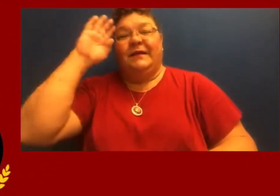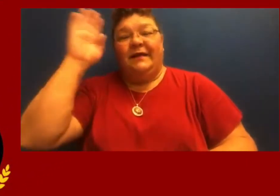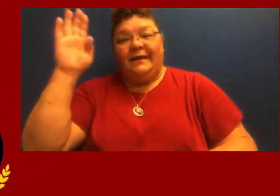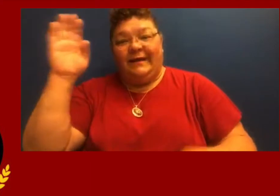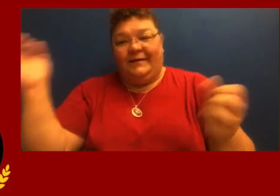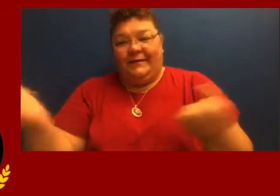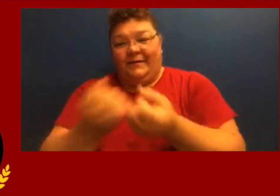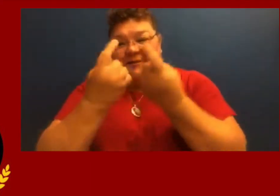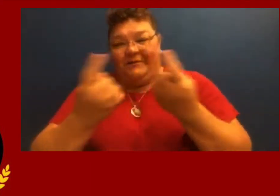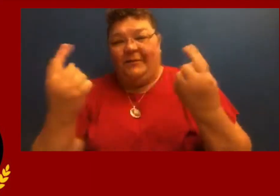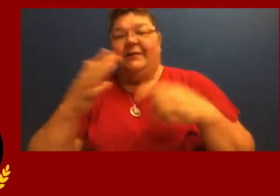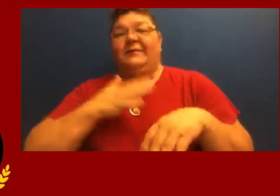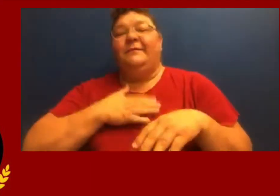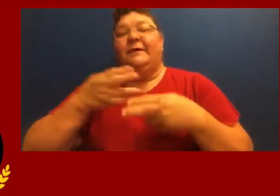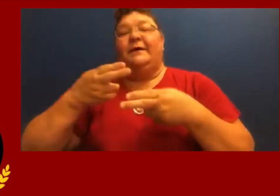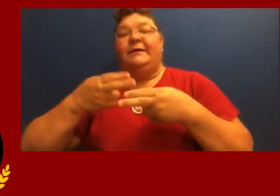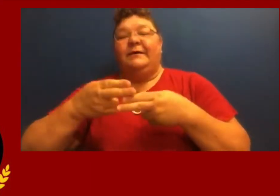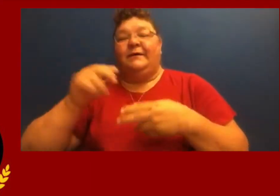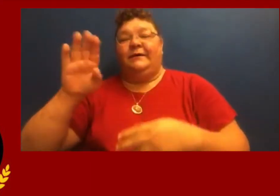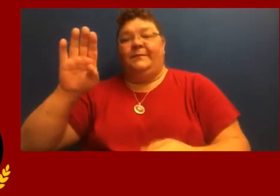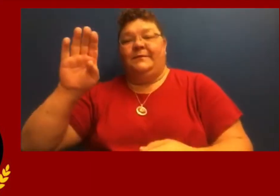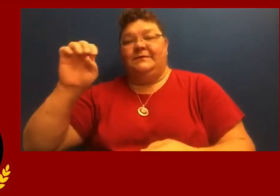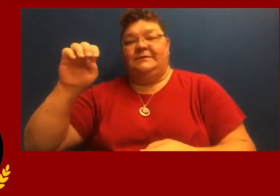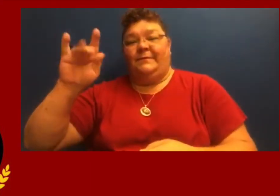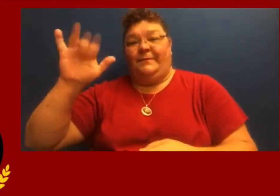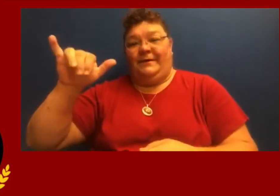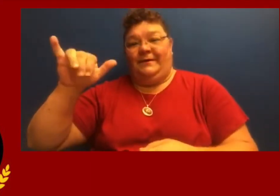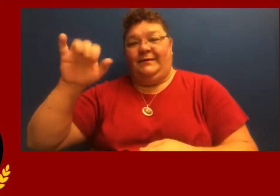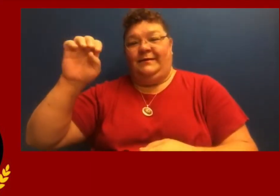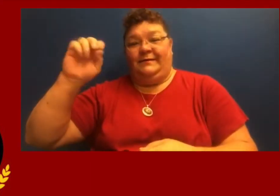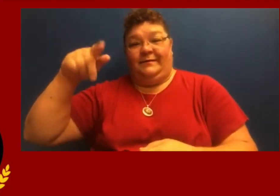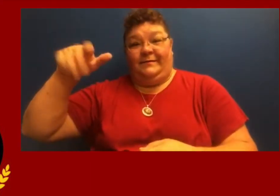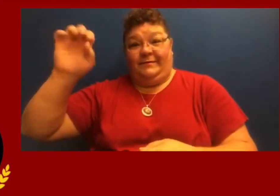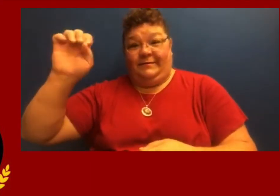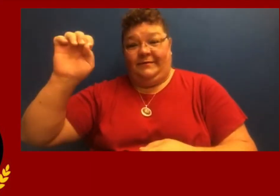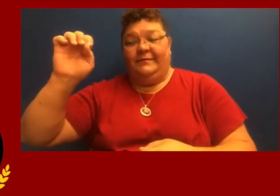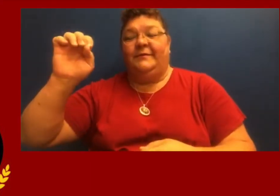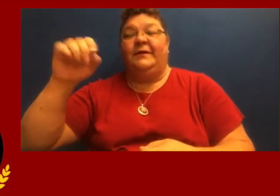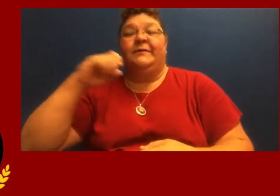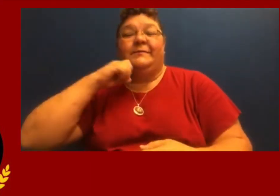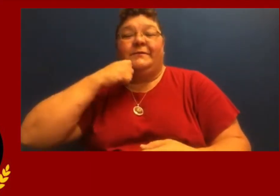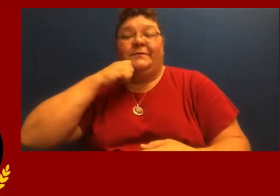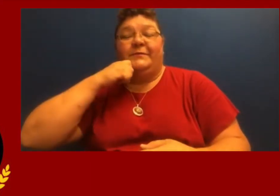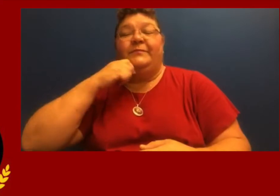Hello everyone. My name is Becky Epple.